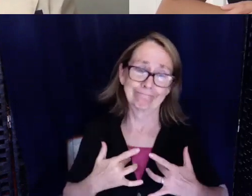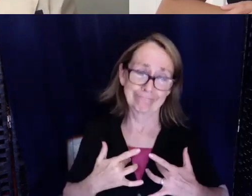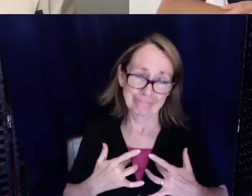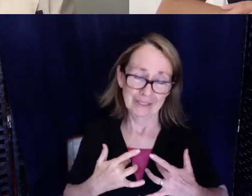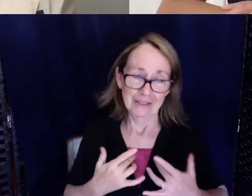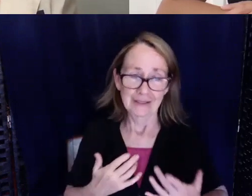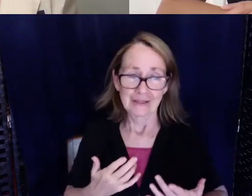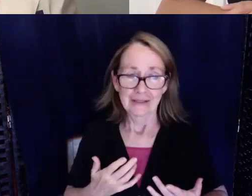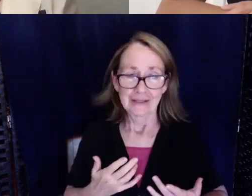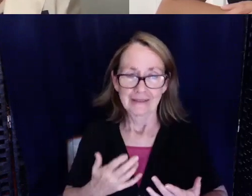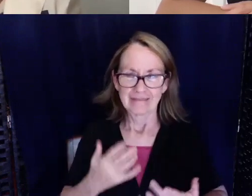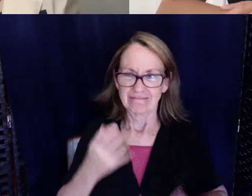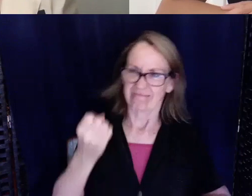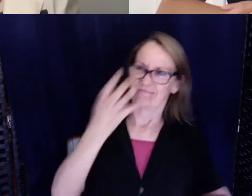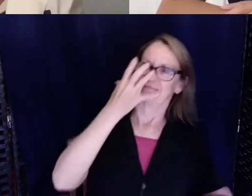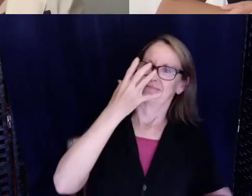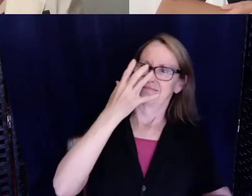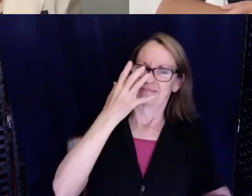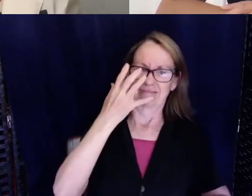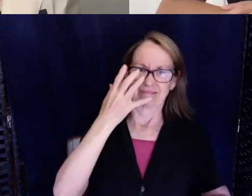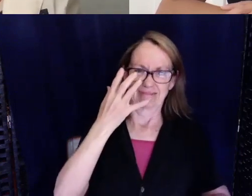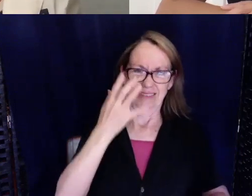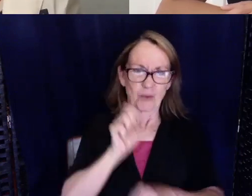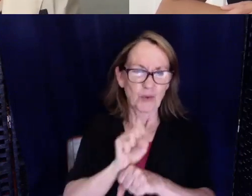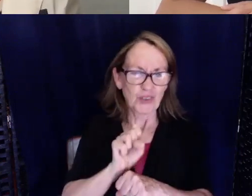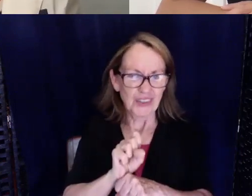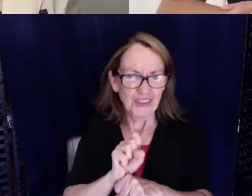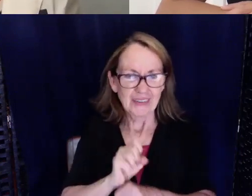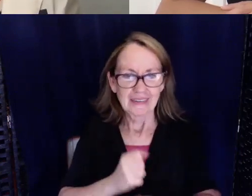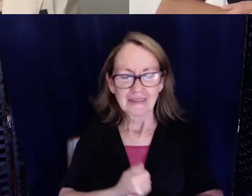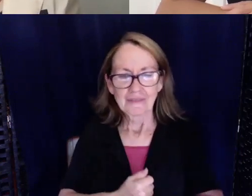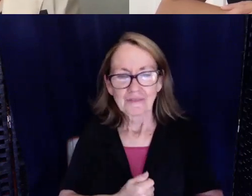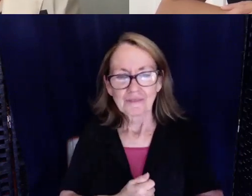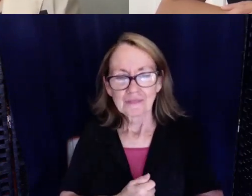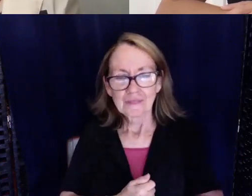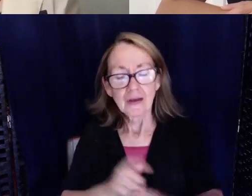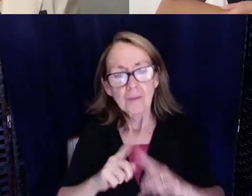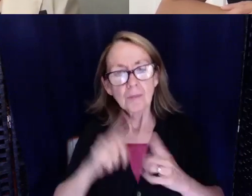You're called out in front of everybody. What I've learned in those cases is